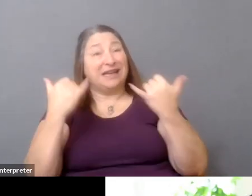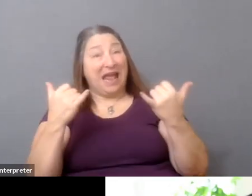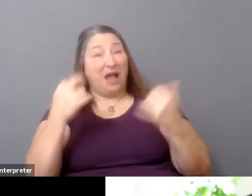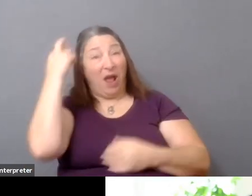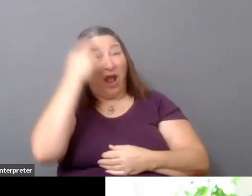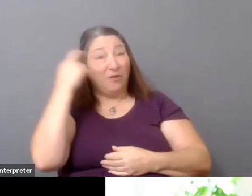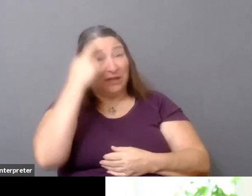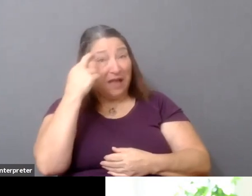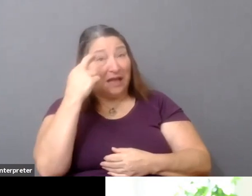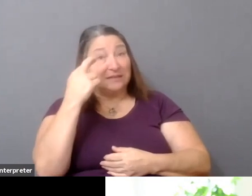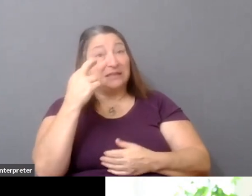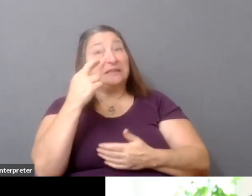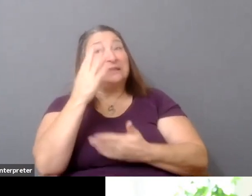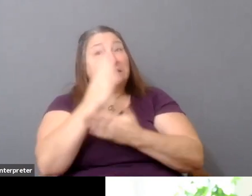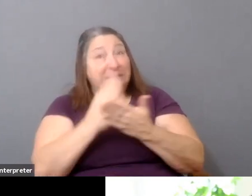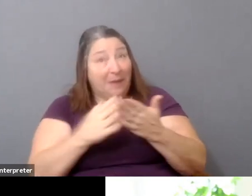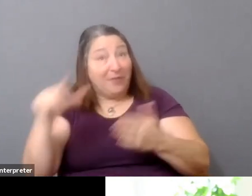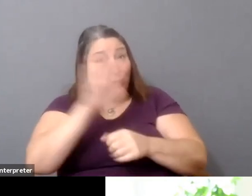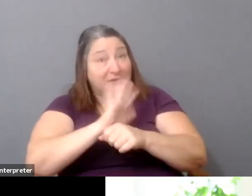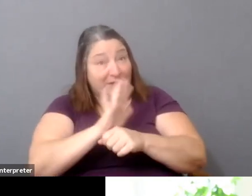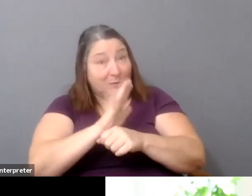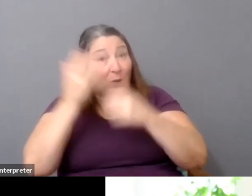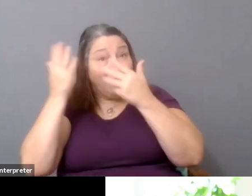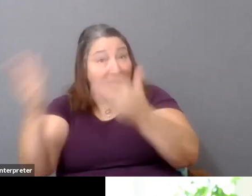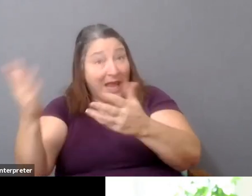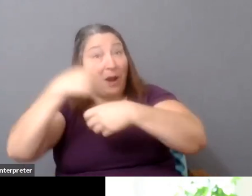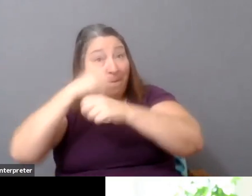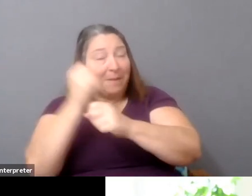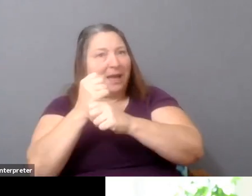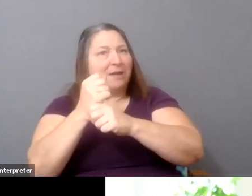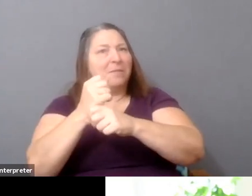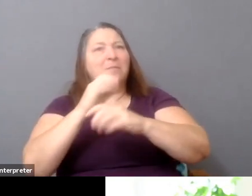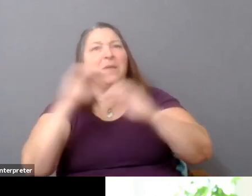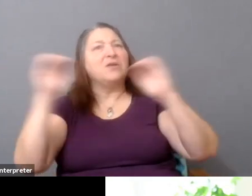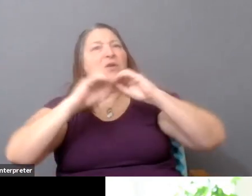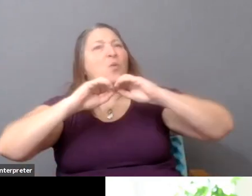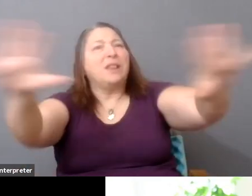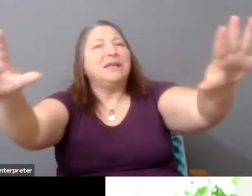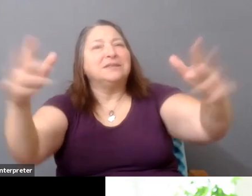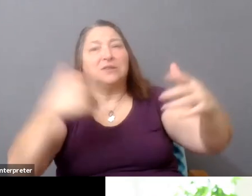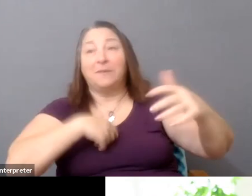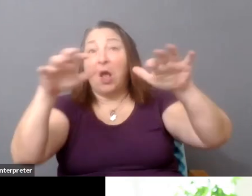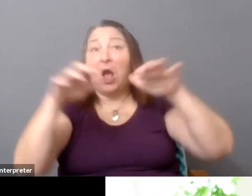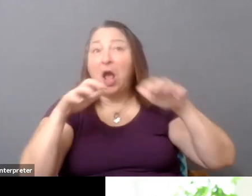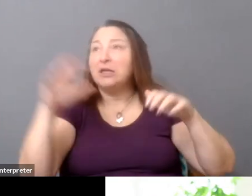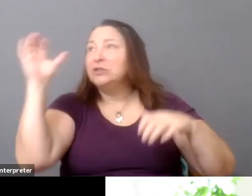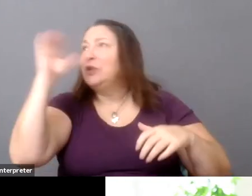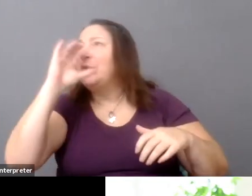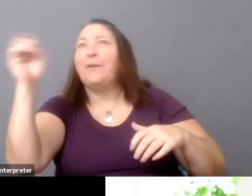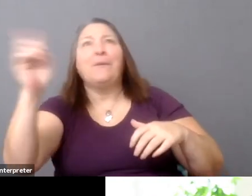They just weren't being released. I just didn't know or have a way to find them as an audience member. And as a distributor, you know, I